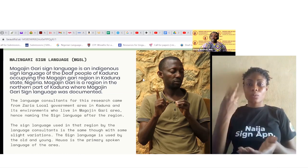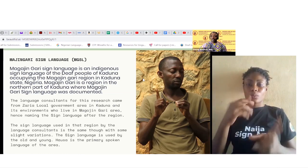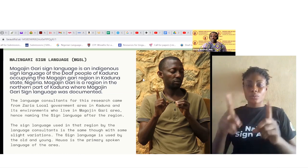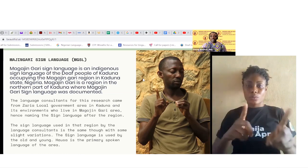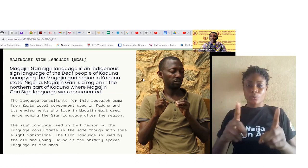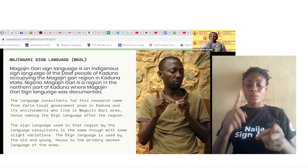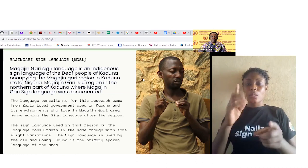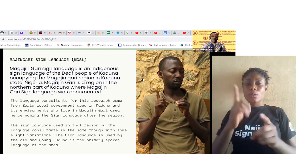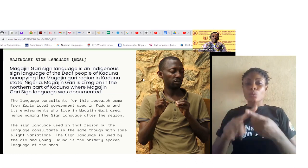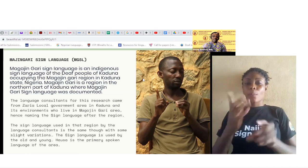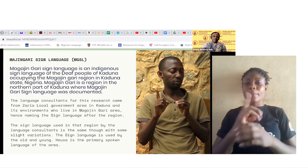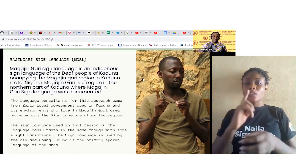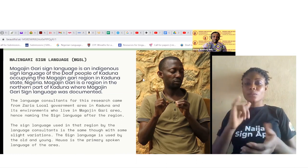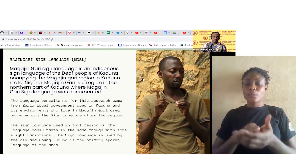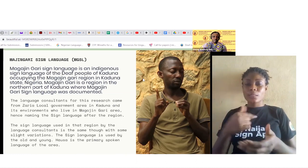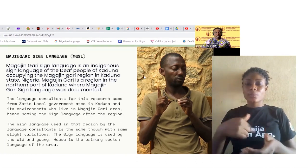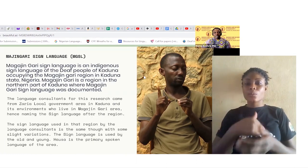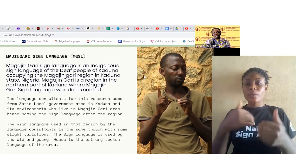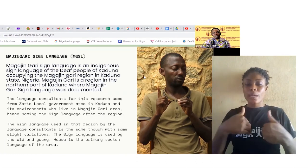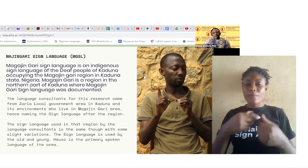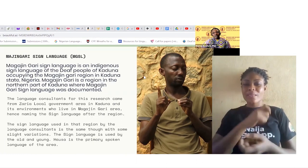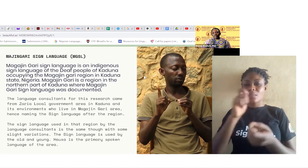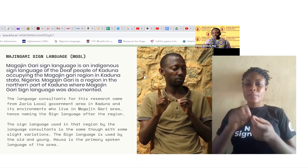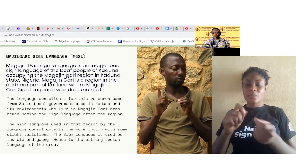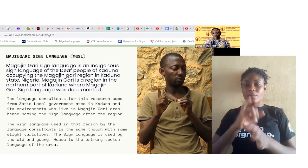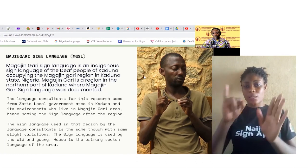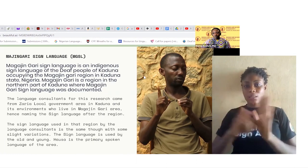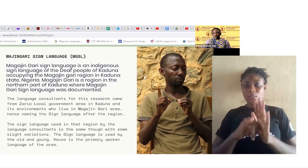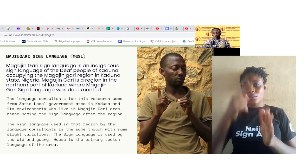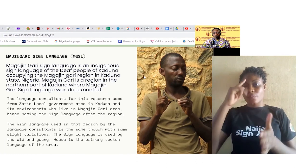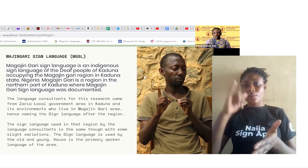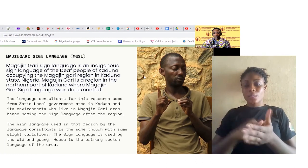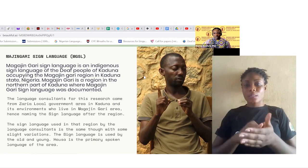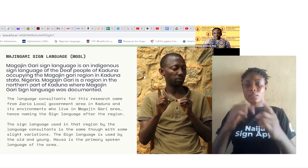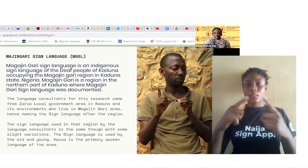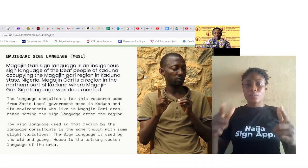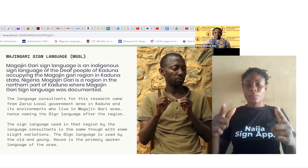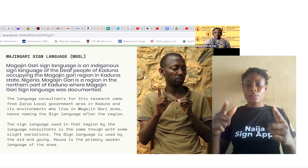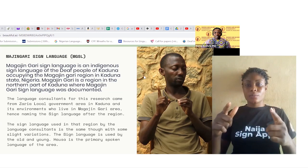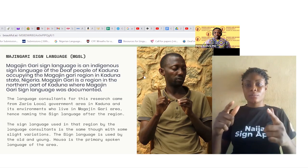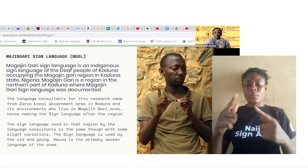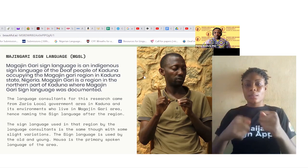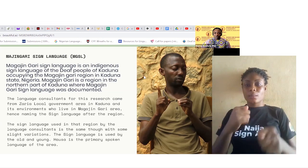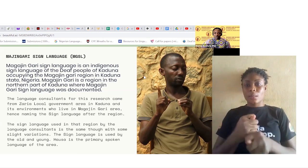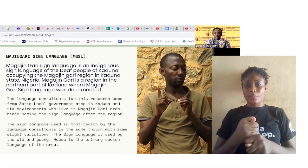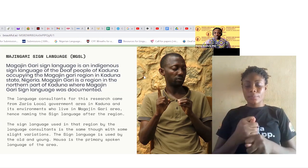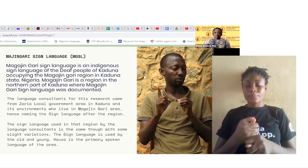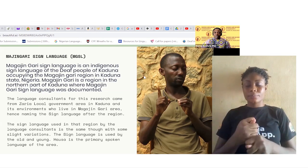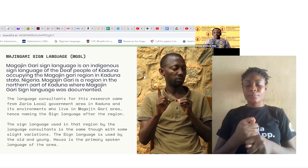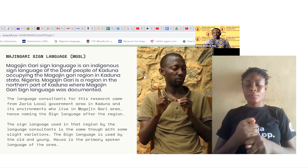for that language variety. The language consultant that worked with us in this work some of them came